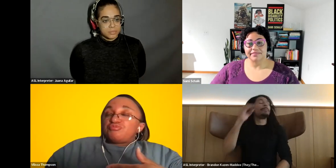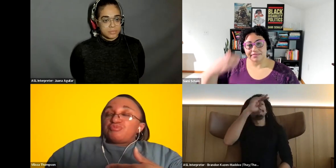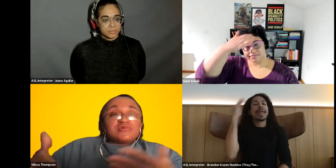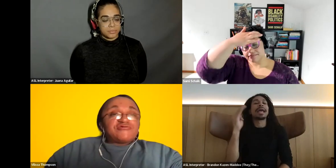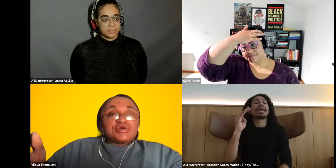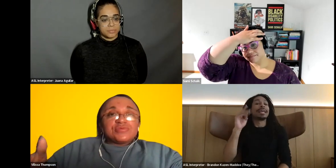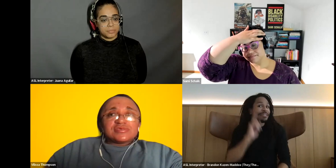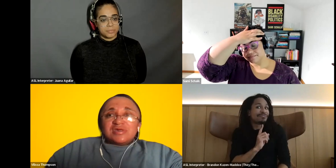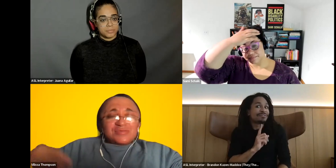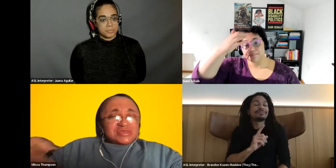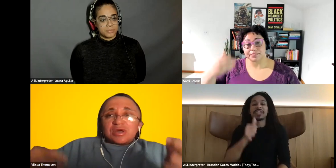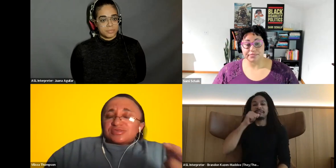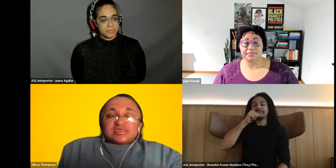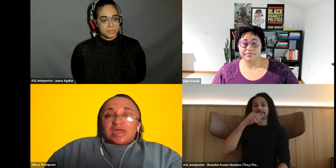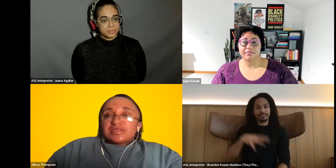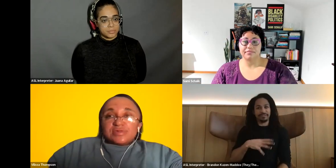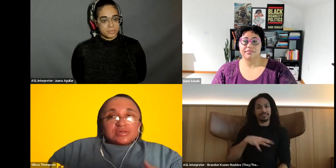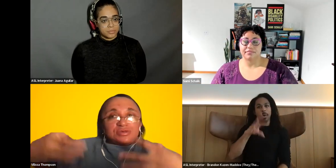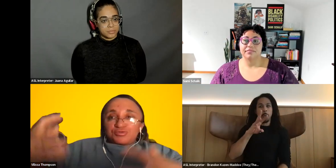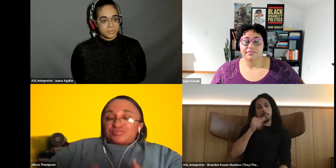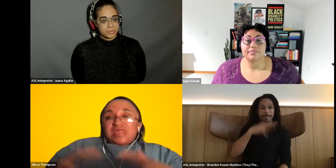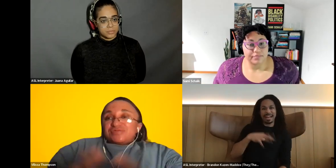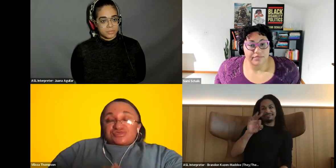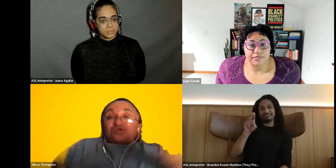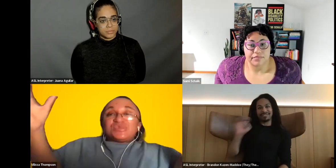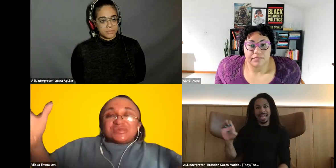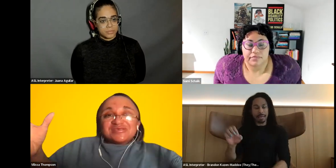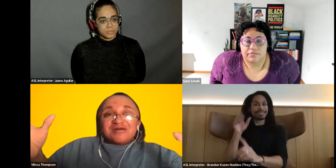Vilissa Thompson: women femmes particularly during the pandemic, you know. Have this surge of